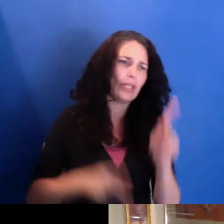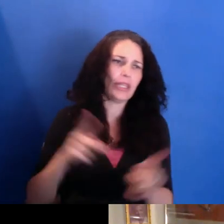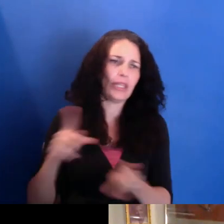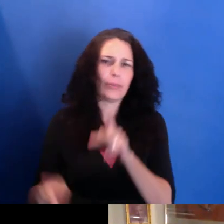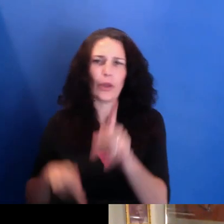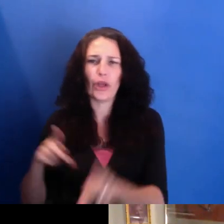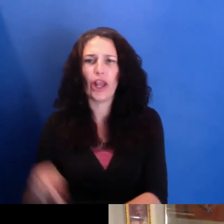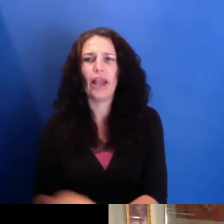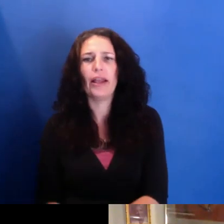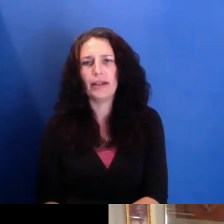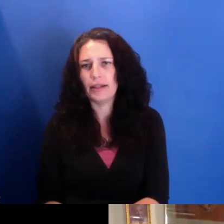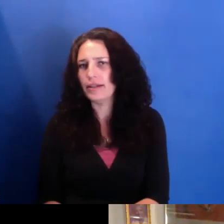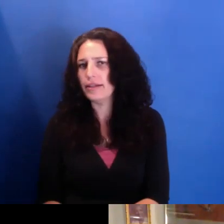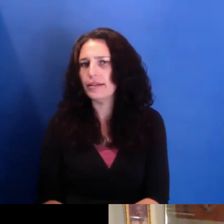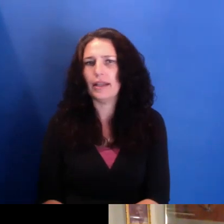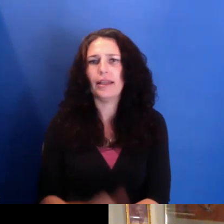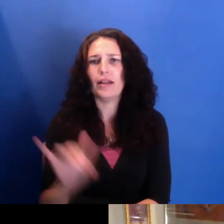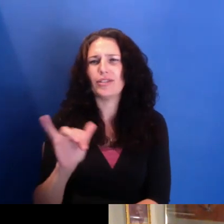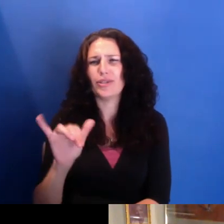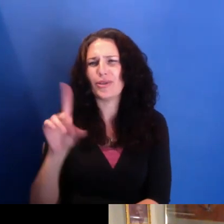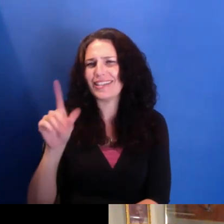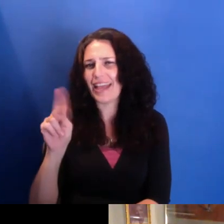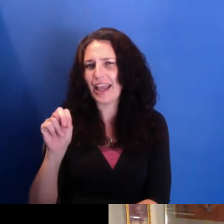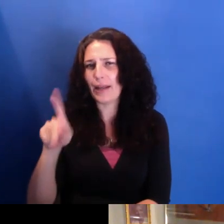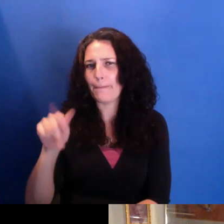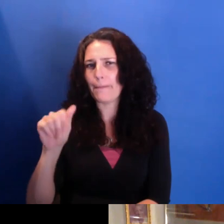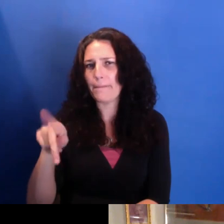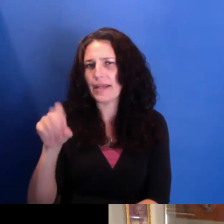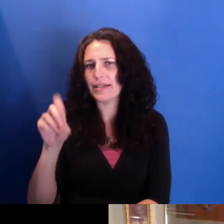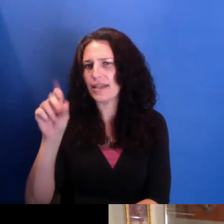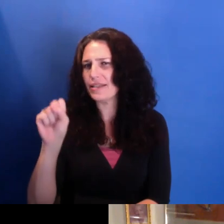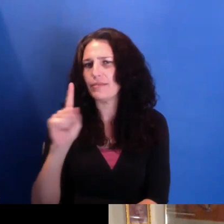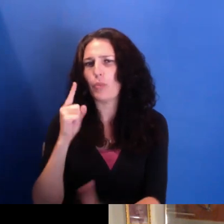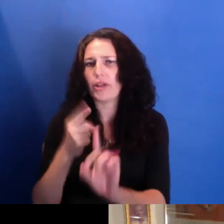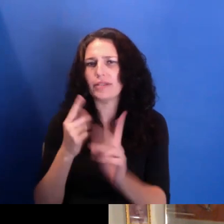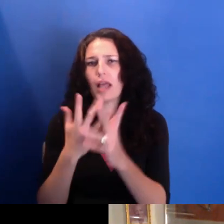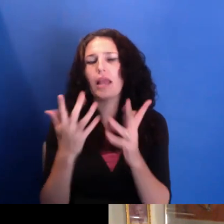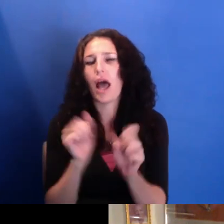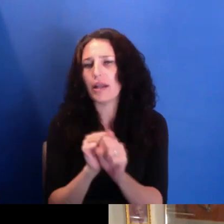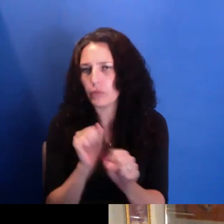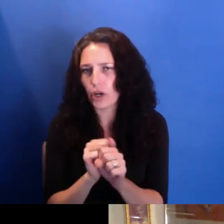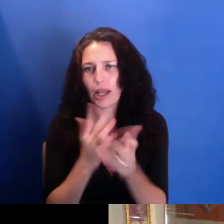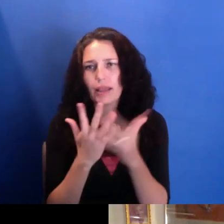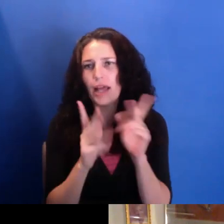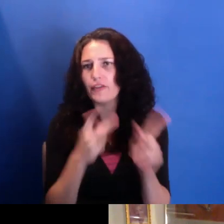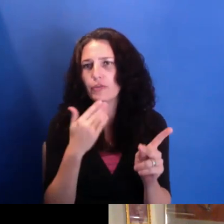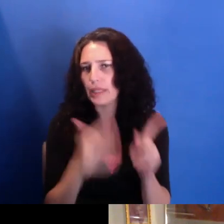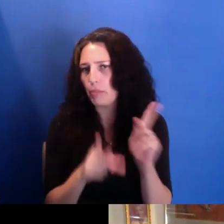we keep trying to do the work. That's beautiful. So I guess that brings me to my next question